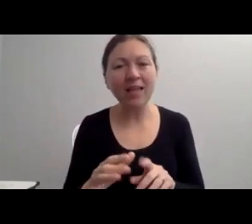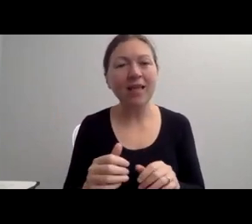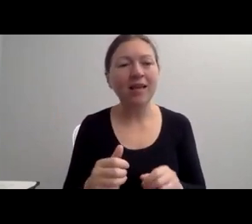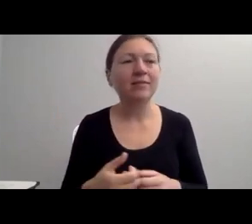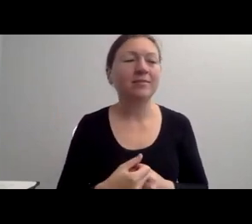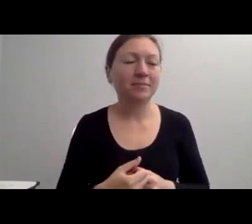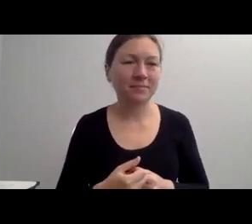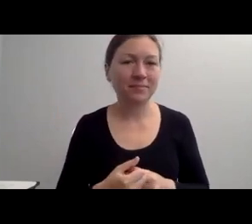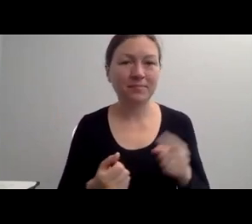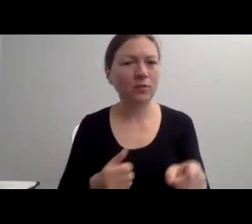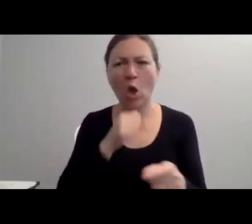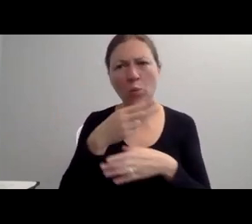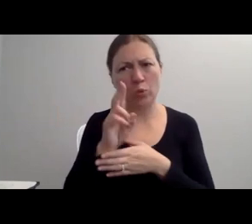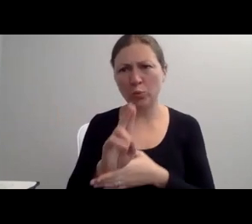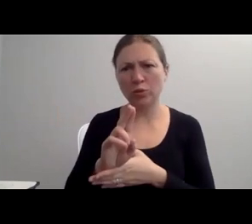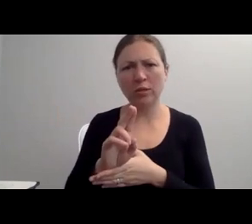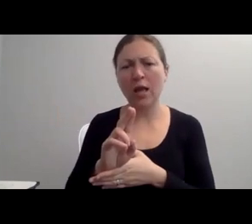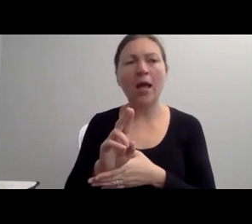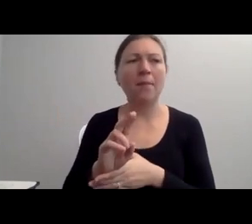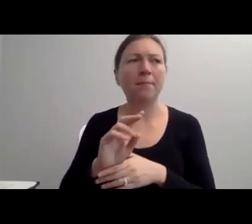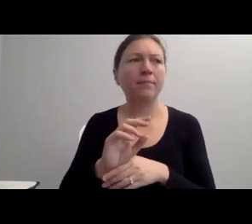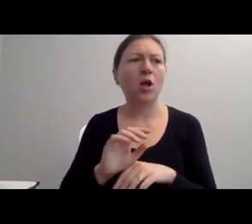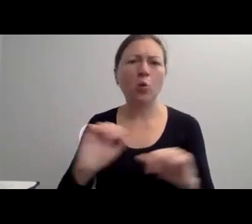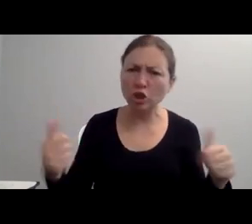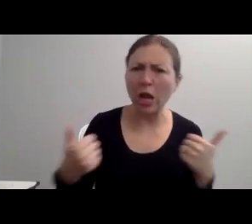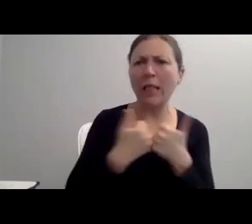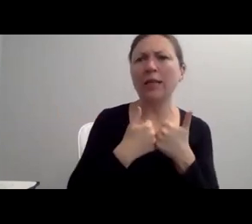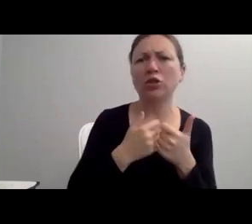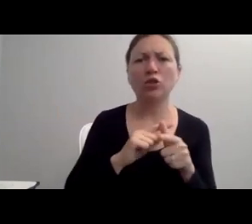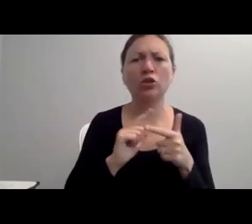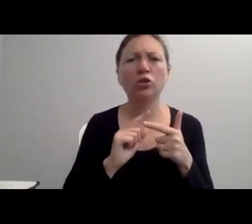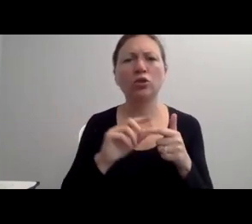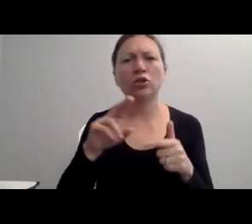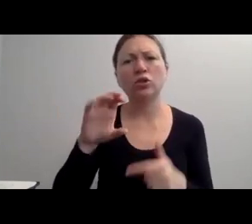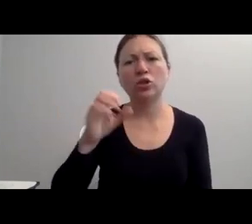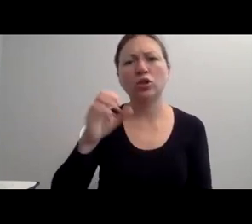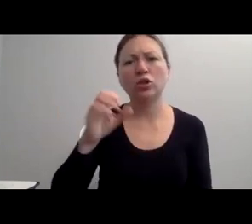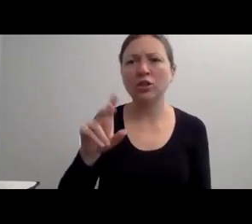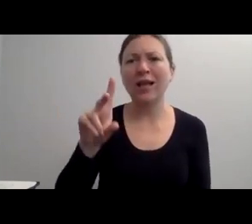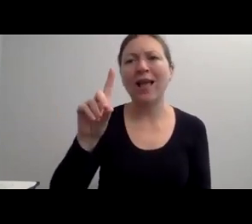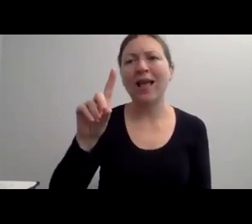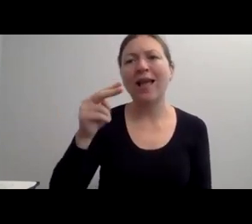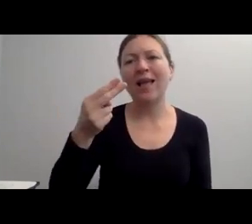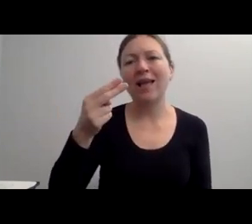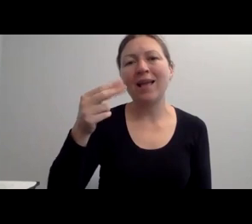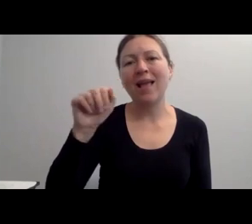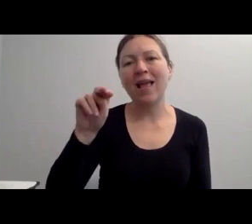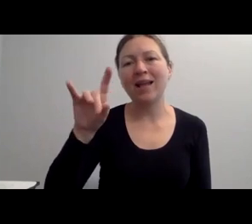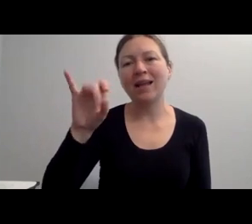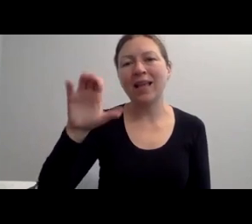AND THIS REALLY IS PREVALENT WHEN IT COMES TO THE MENTAL HEALTH COMMUNITY. BECAUSE THERE'S A LOT OF TYPES OF MENTAL HEALTH ISSUES.